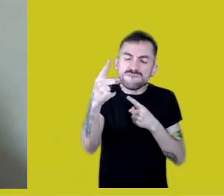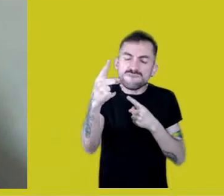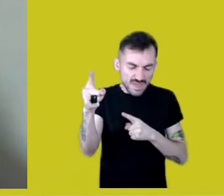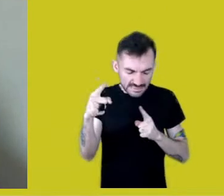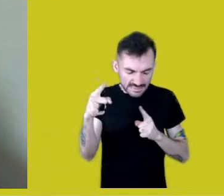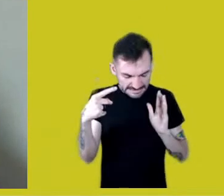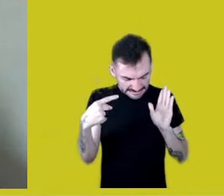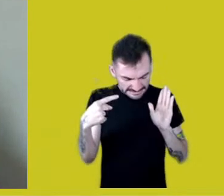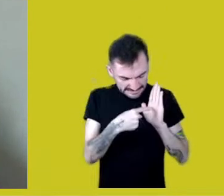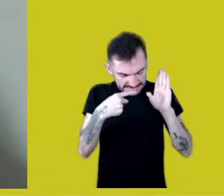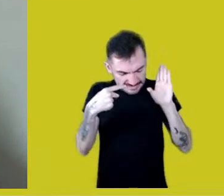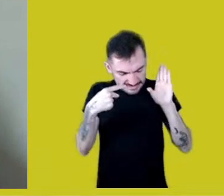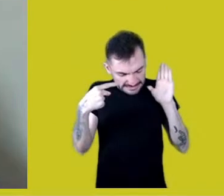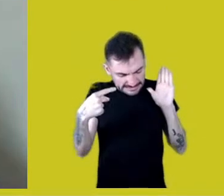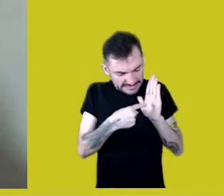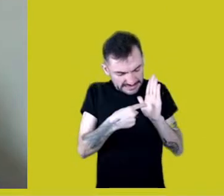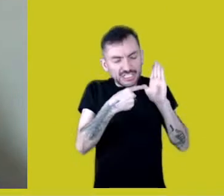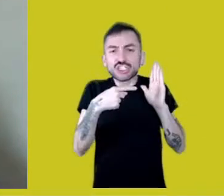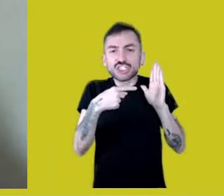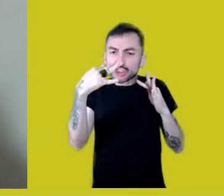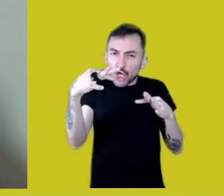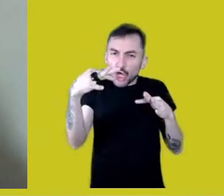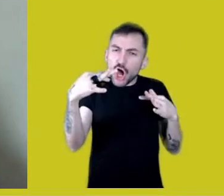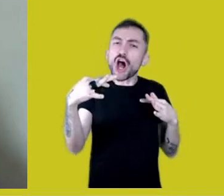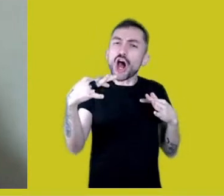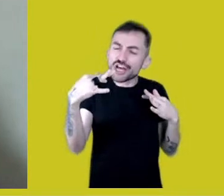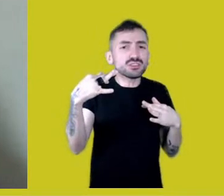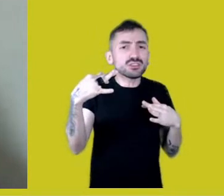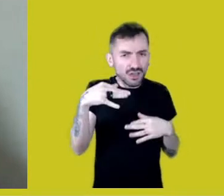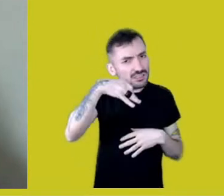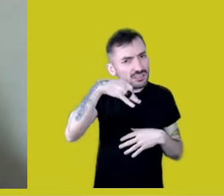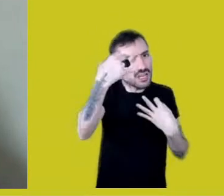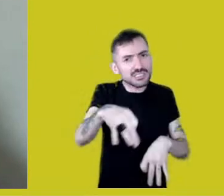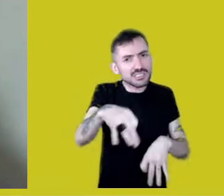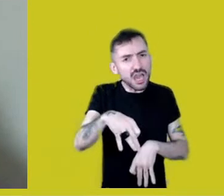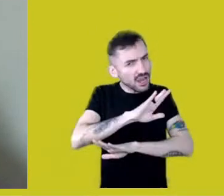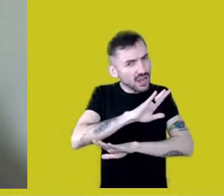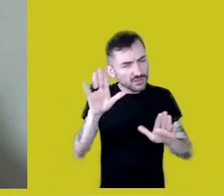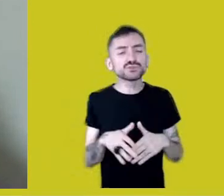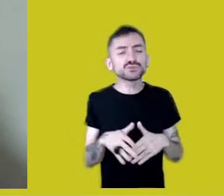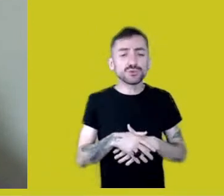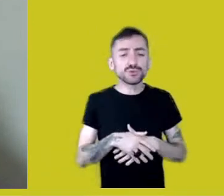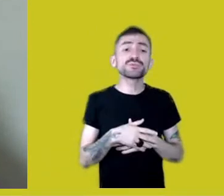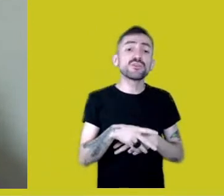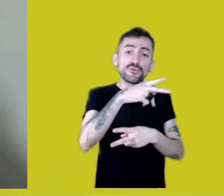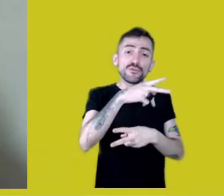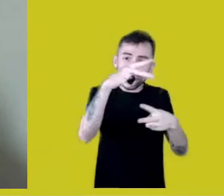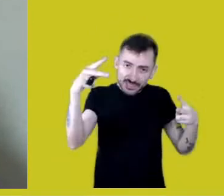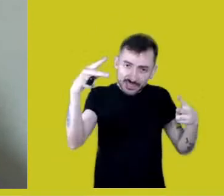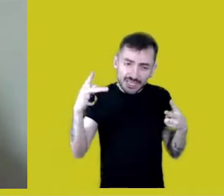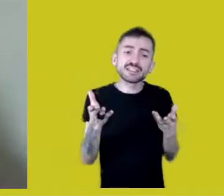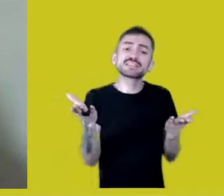and they should hurt. So I invite you to give us your final thoughts